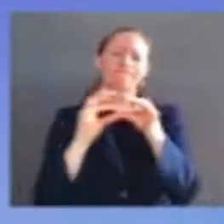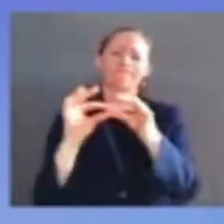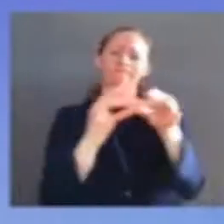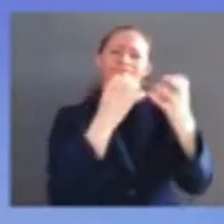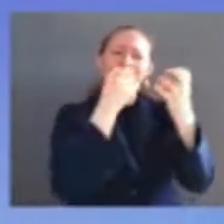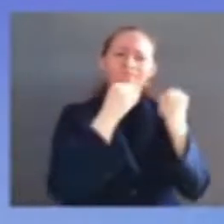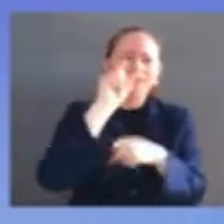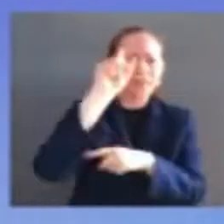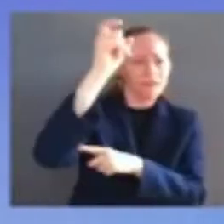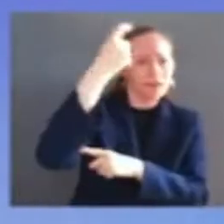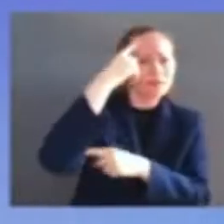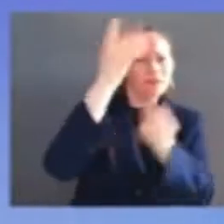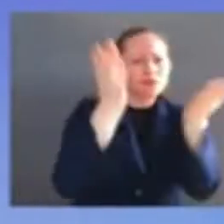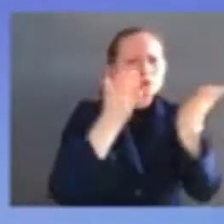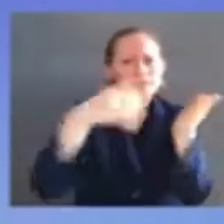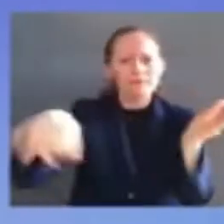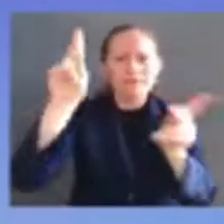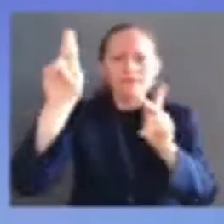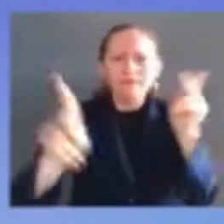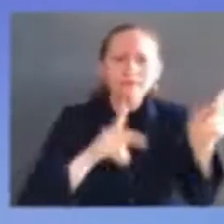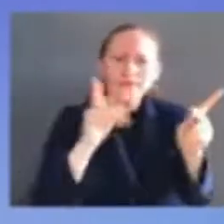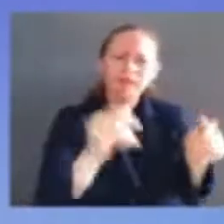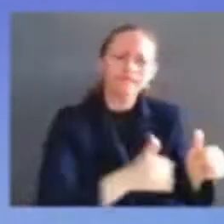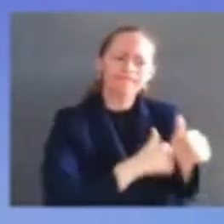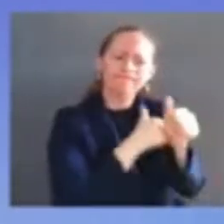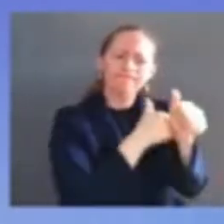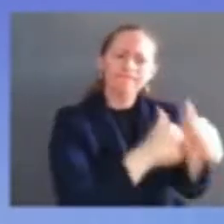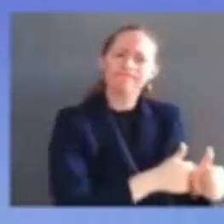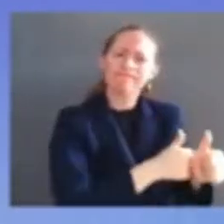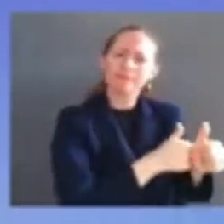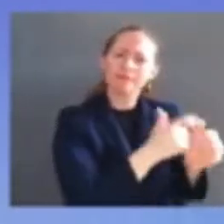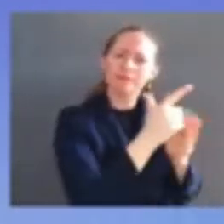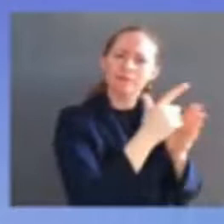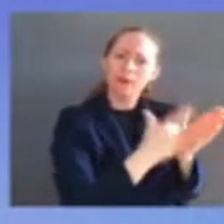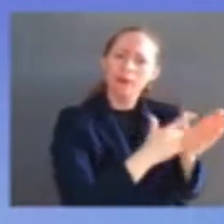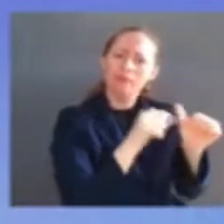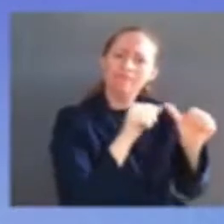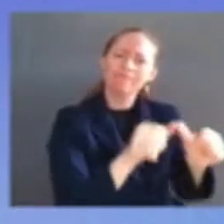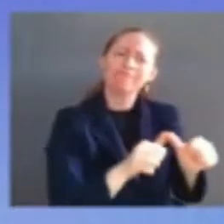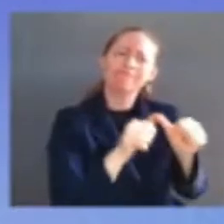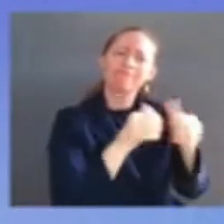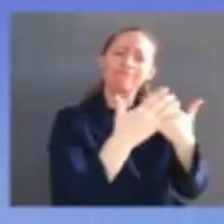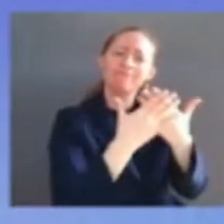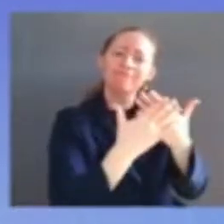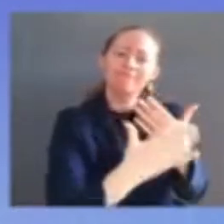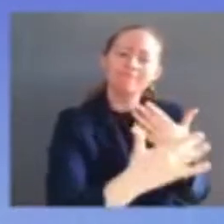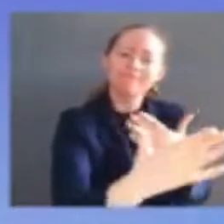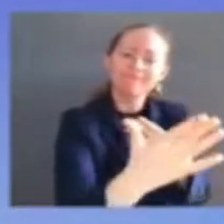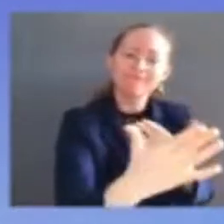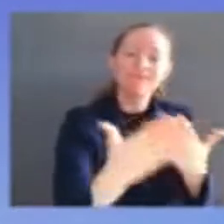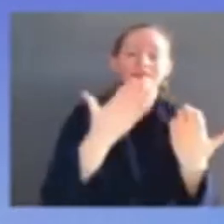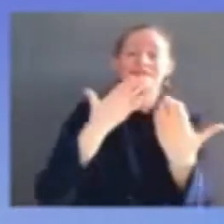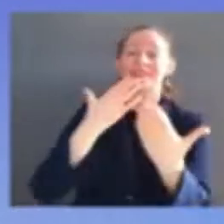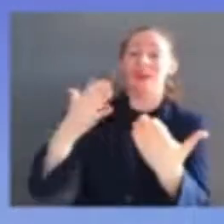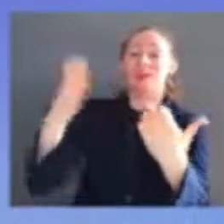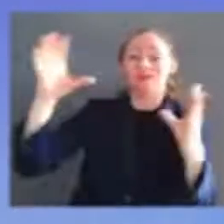thank you again mr president and members of the senate for this incredible honor